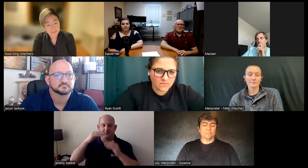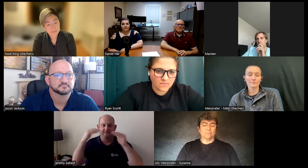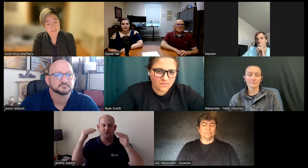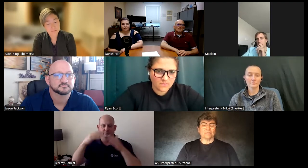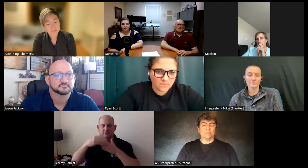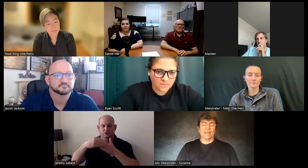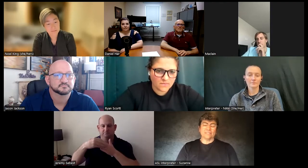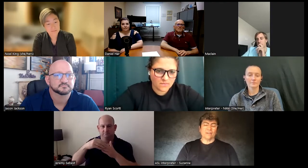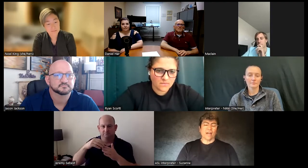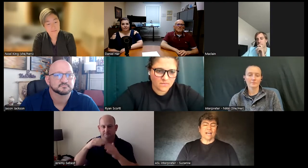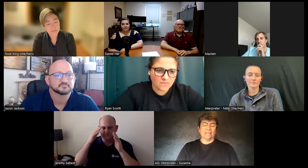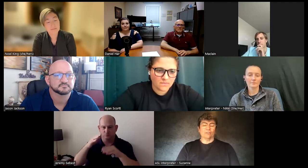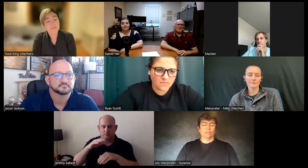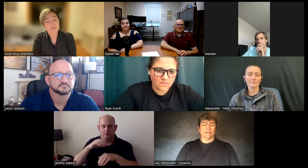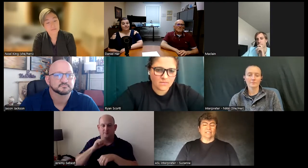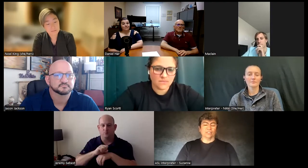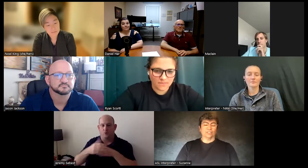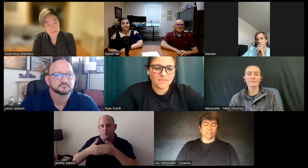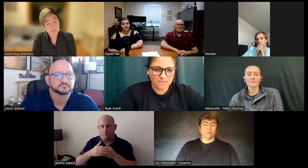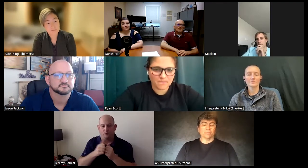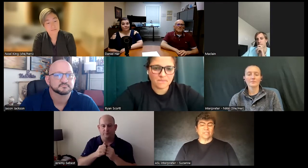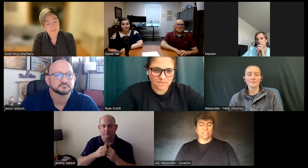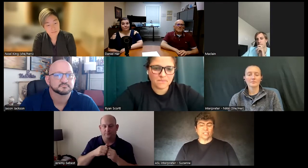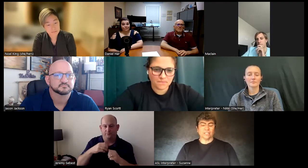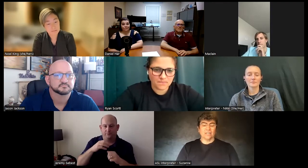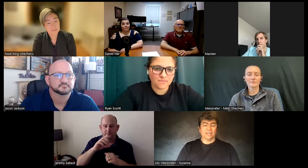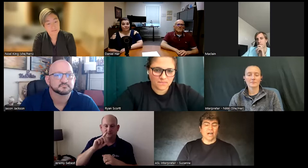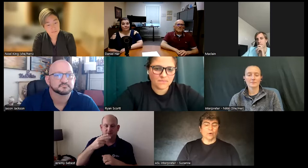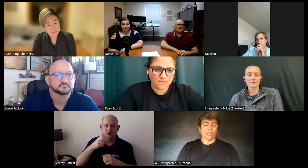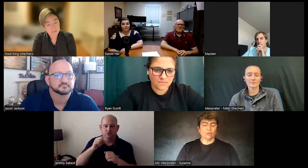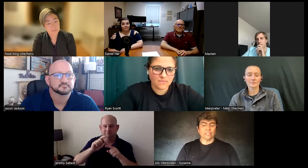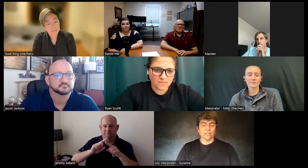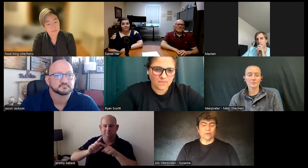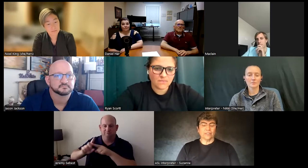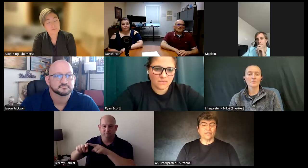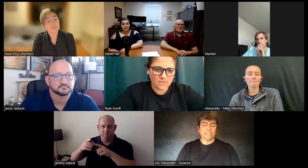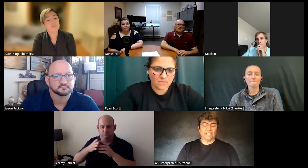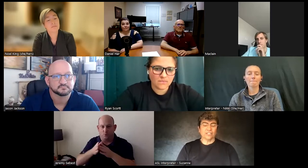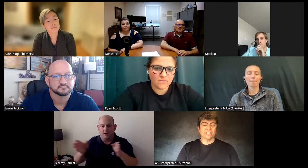um it's a very high level leadership position I work closely with DHS